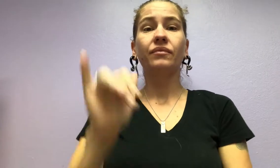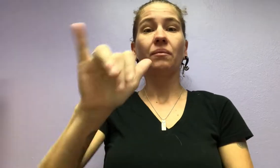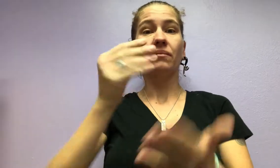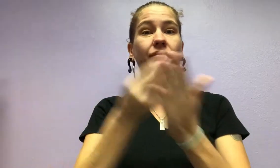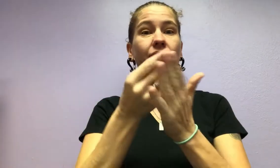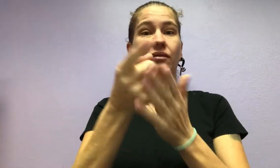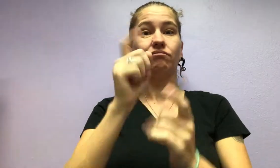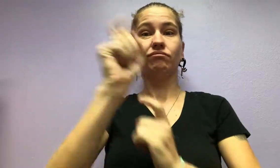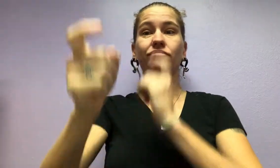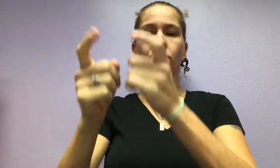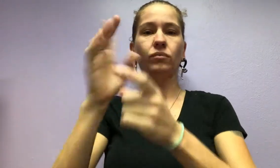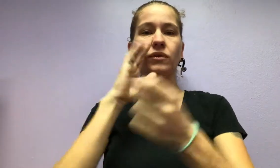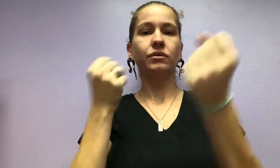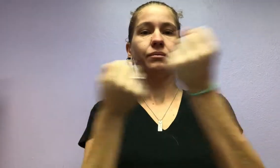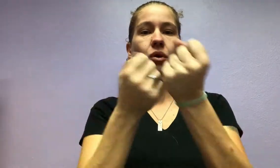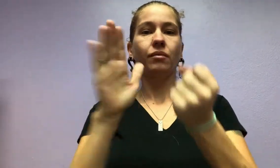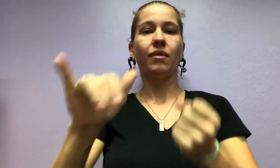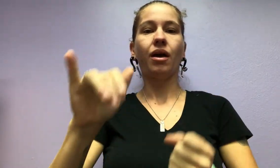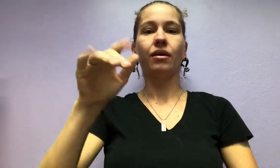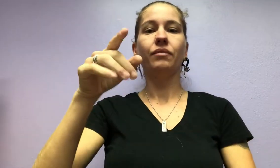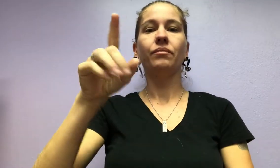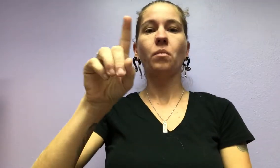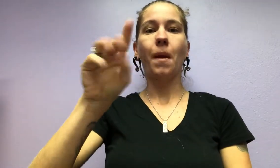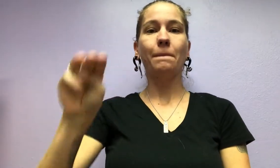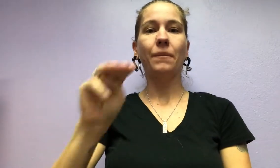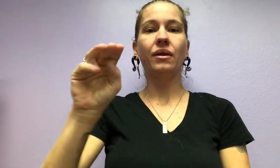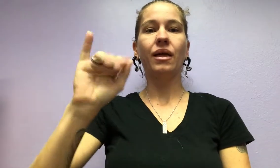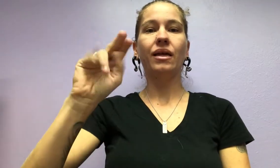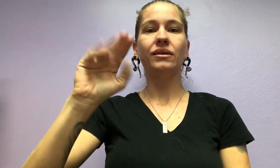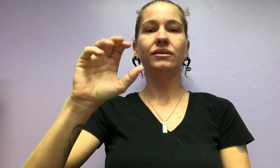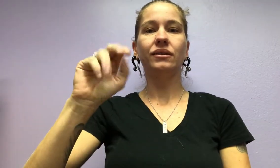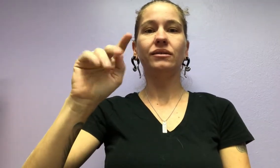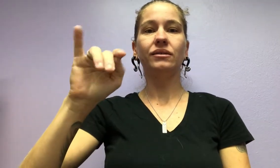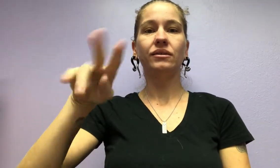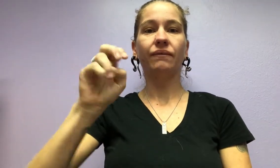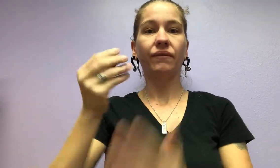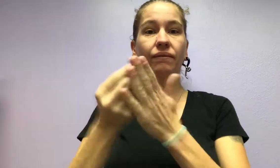Plus your donation will be boosted by a $1 Million Incentive Fund!